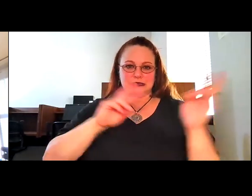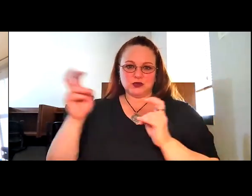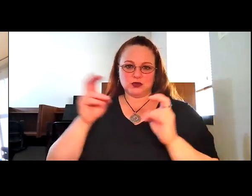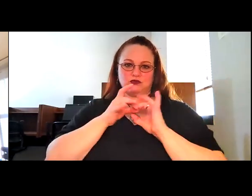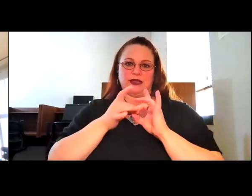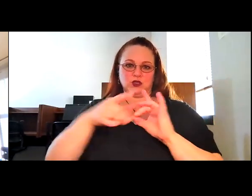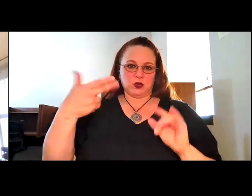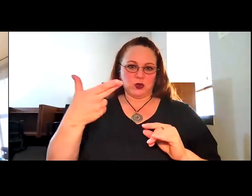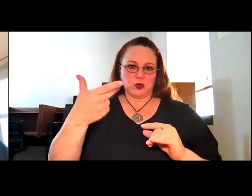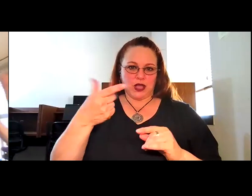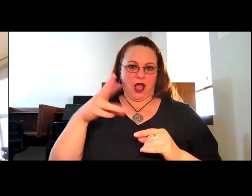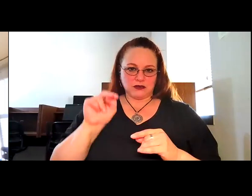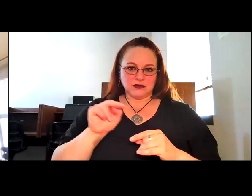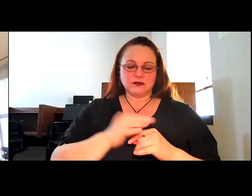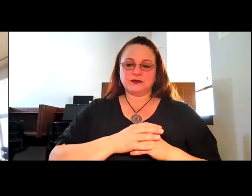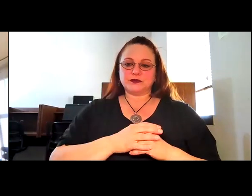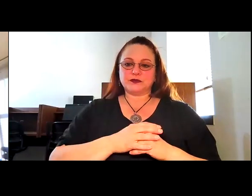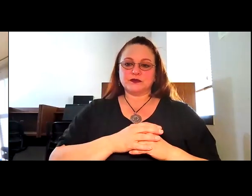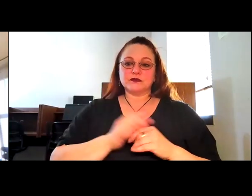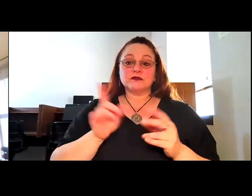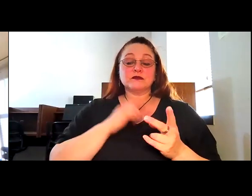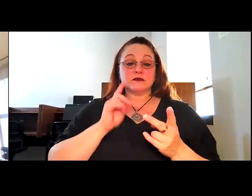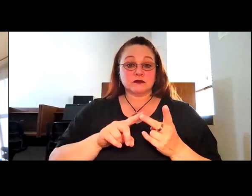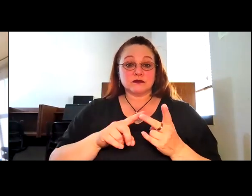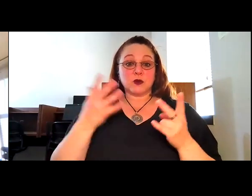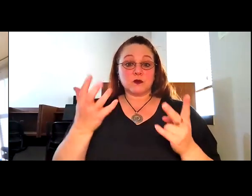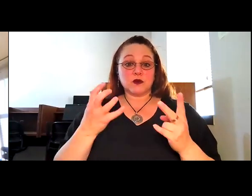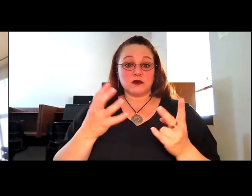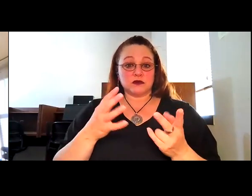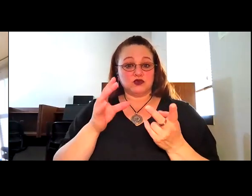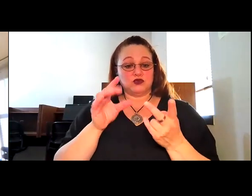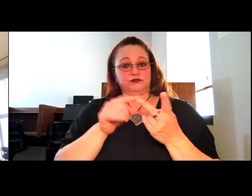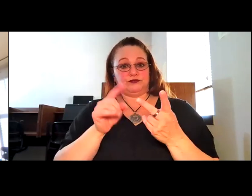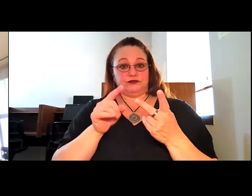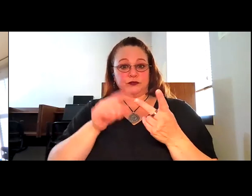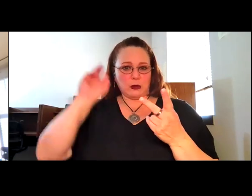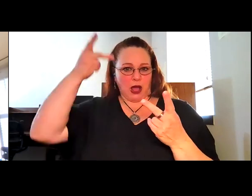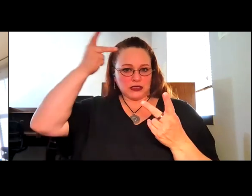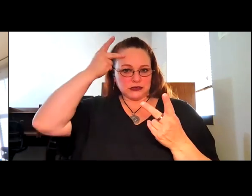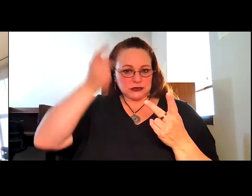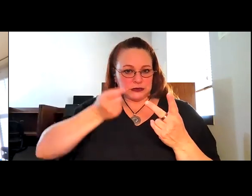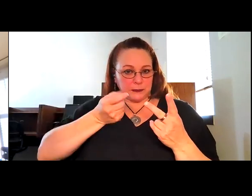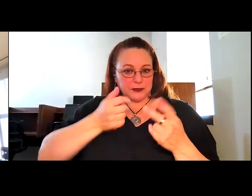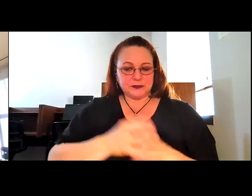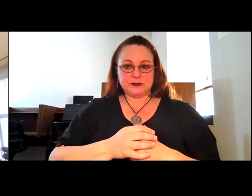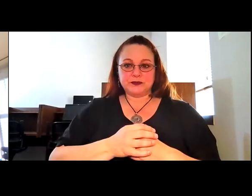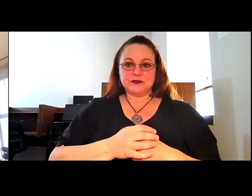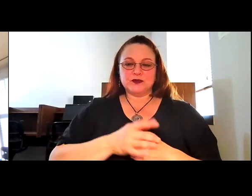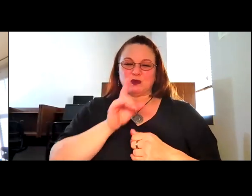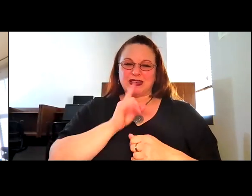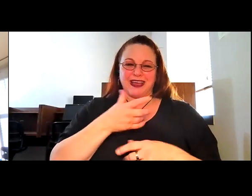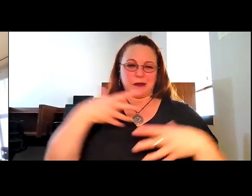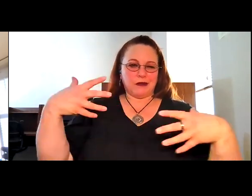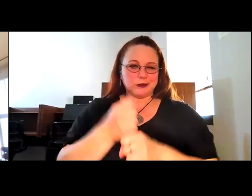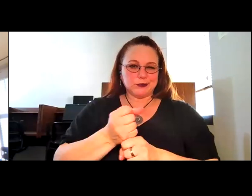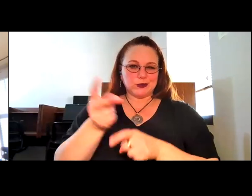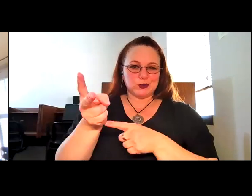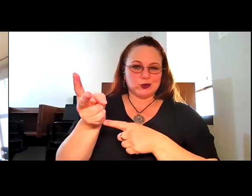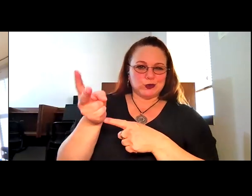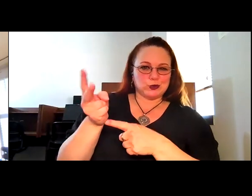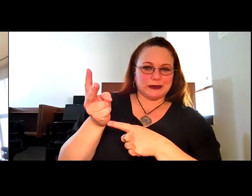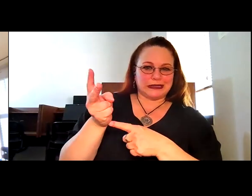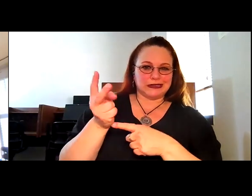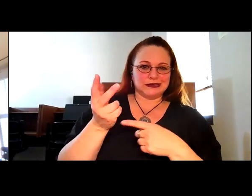Robyn Thomas: Um! And then I just want to talk a little bit about the politics, and I'm gonna actually give you a really quick two minute back story on how we got here.